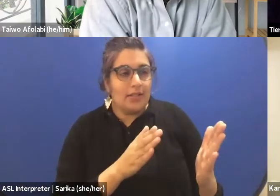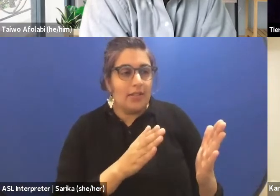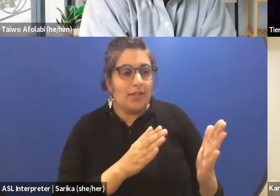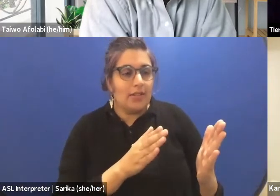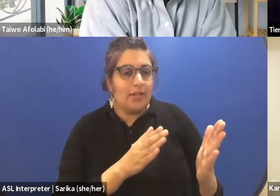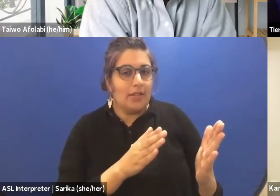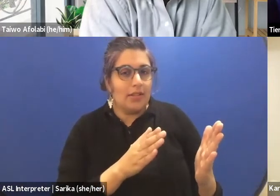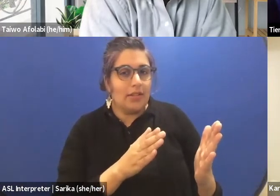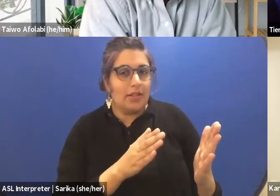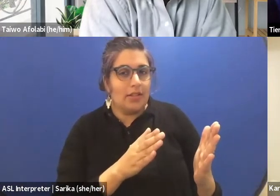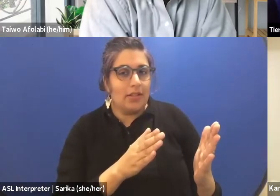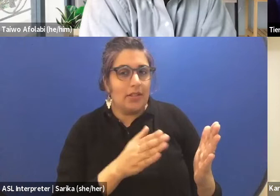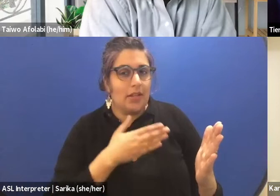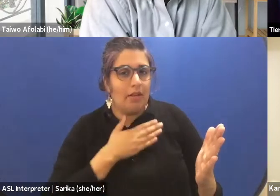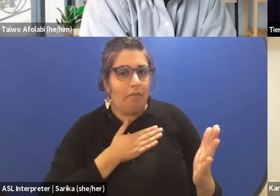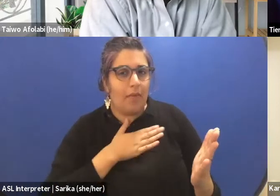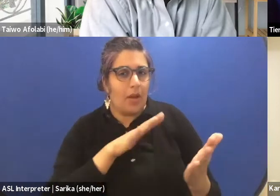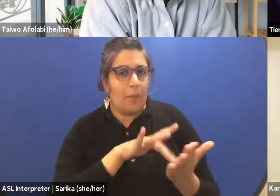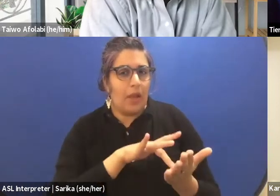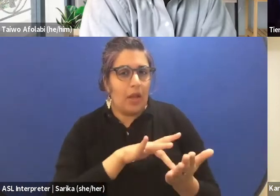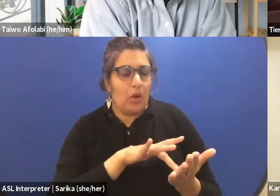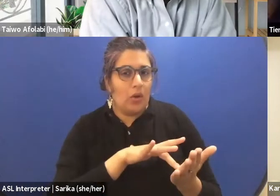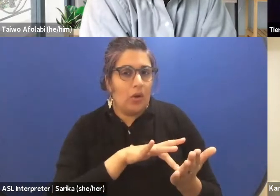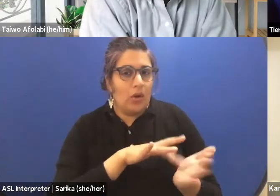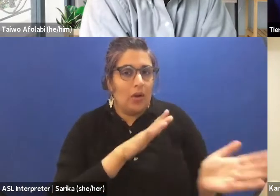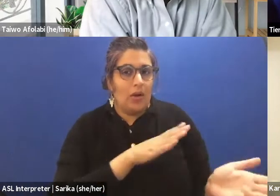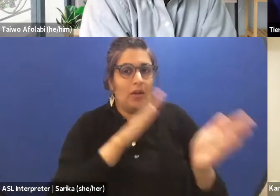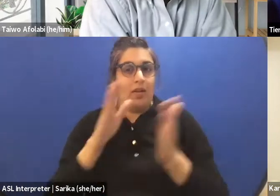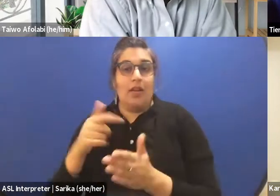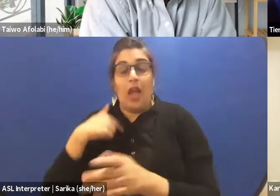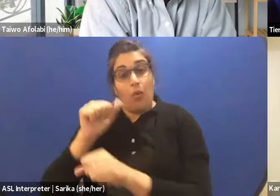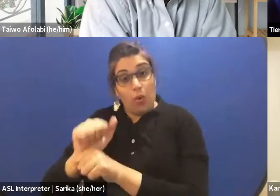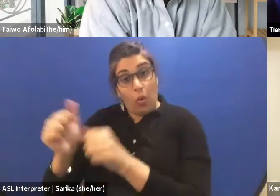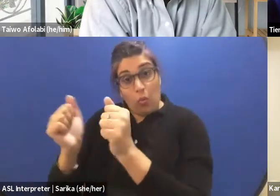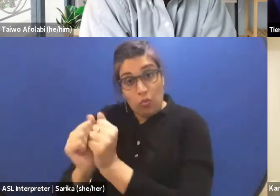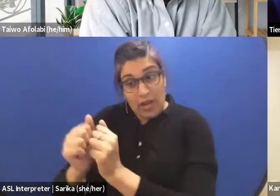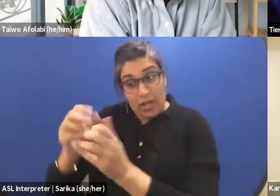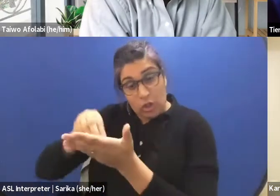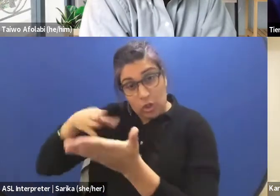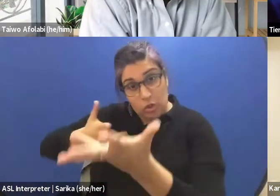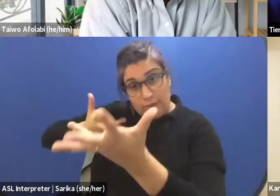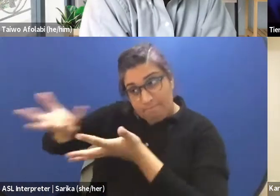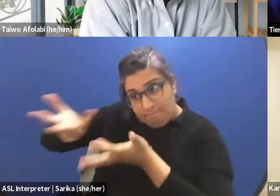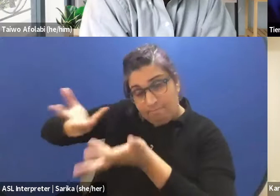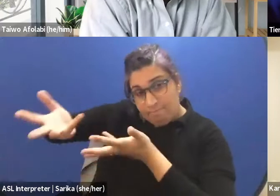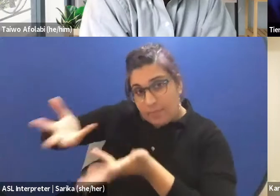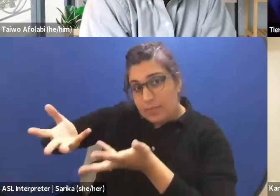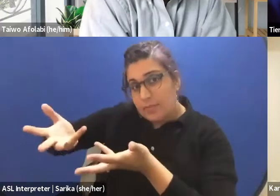in my . And then I work with the student of the school where I am teaching.